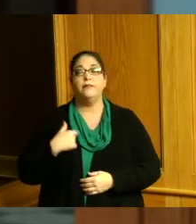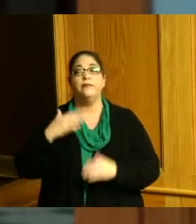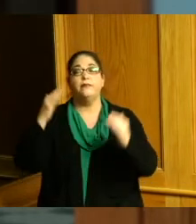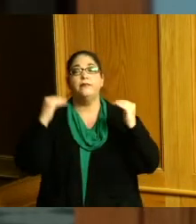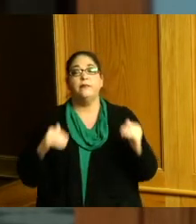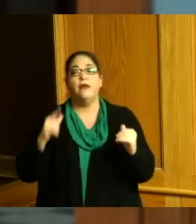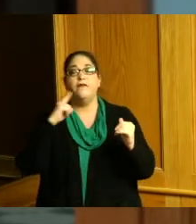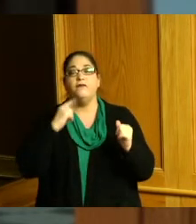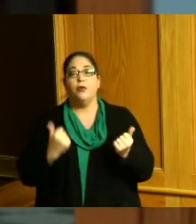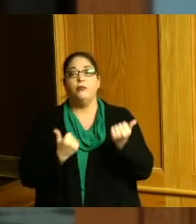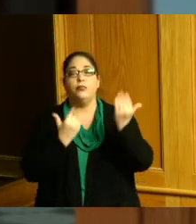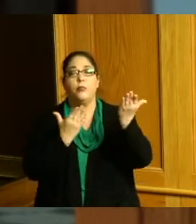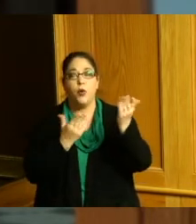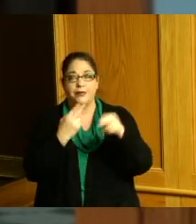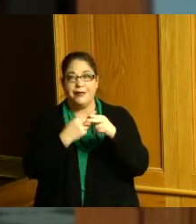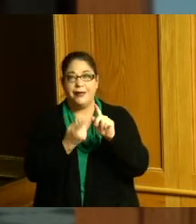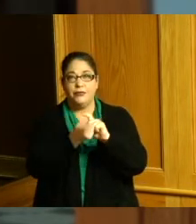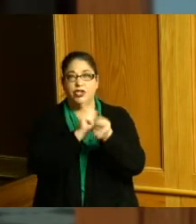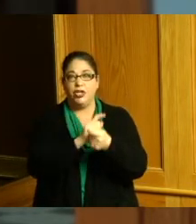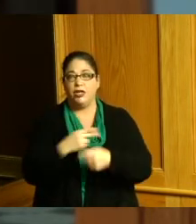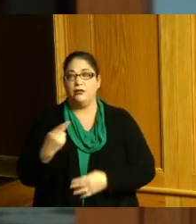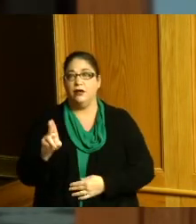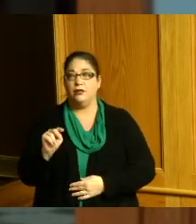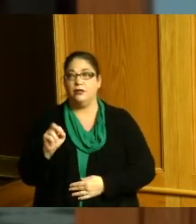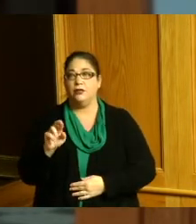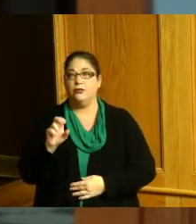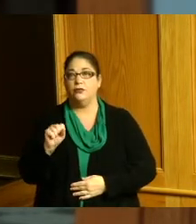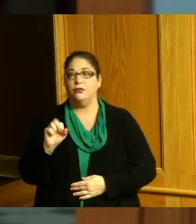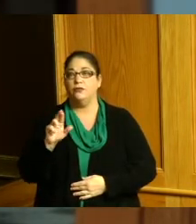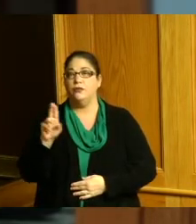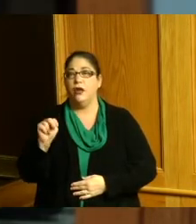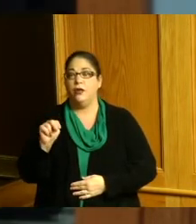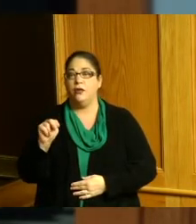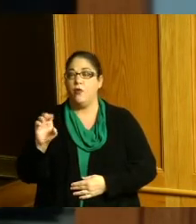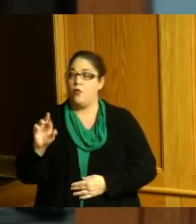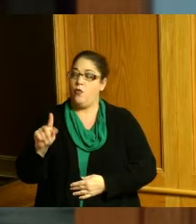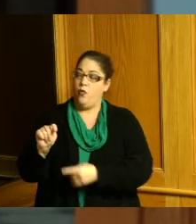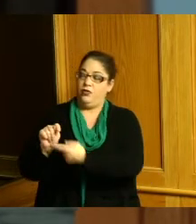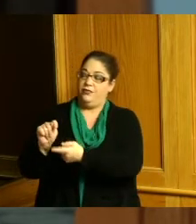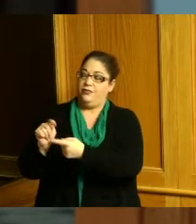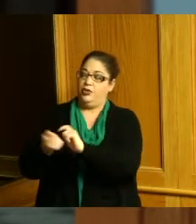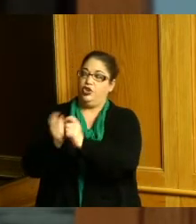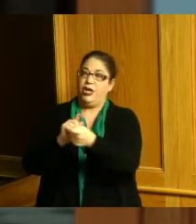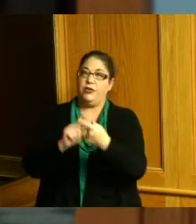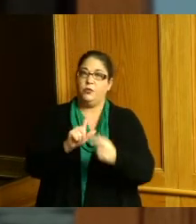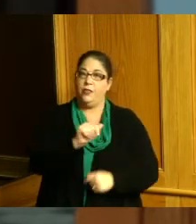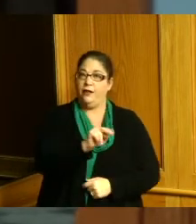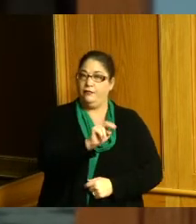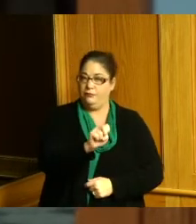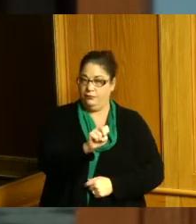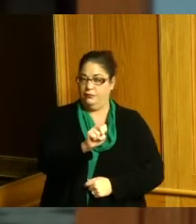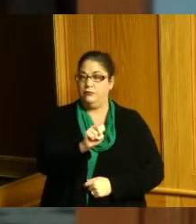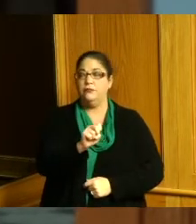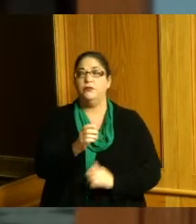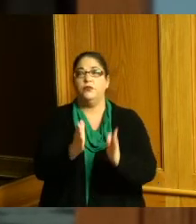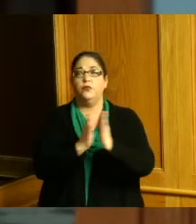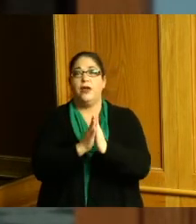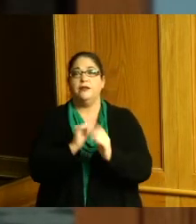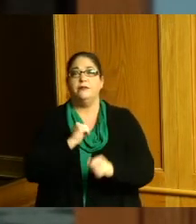to Hunters Run Court changing that to Hunters Run Court this is a prayer request from sims township